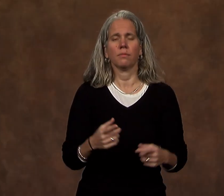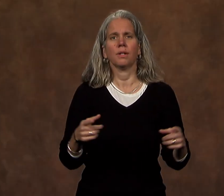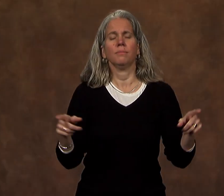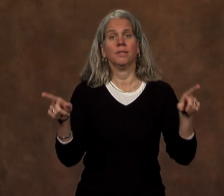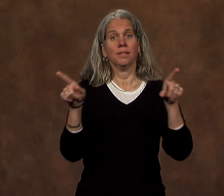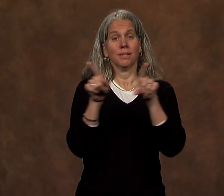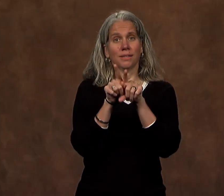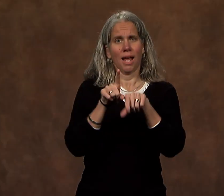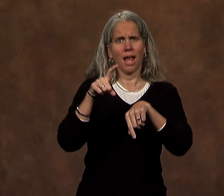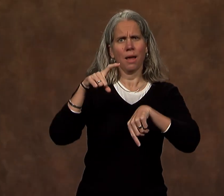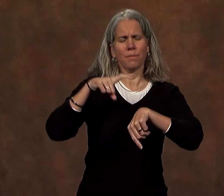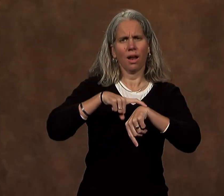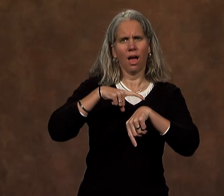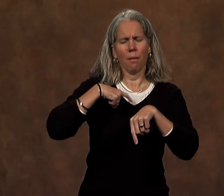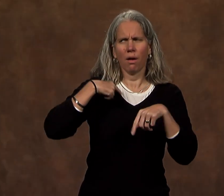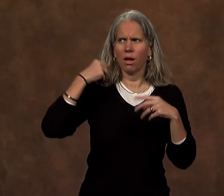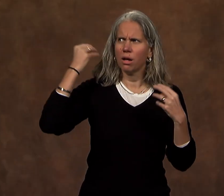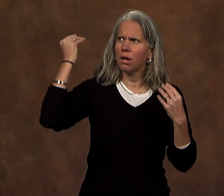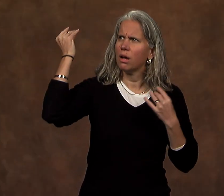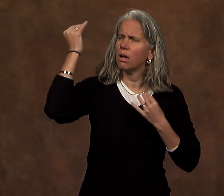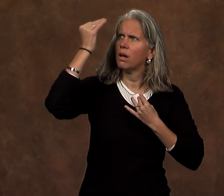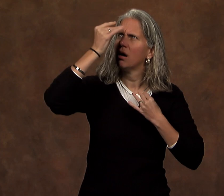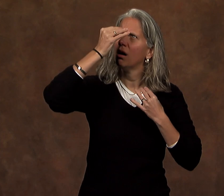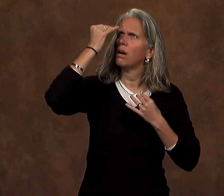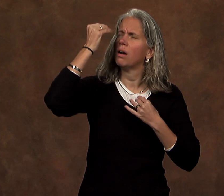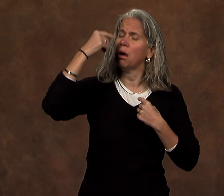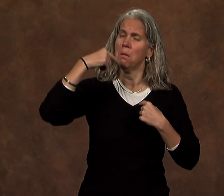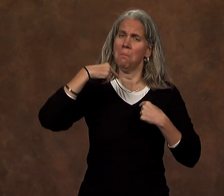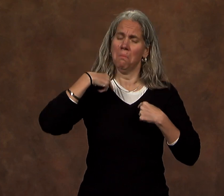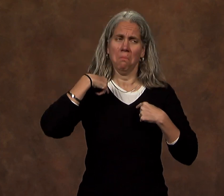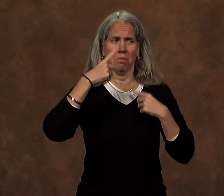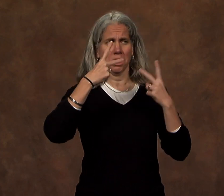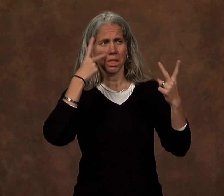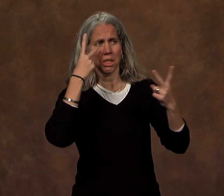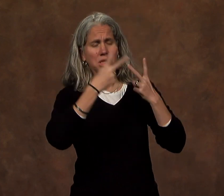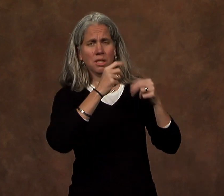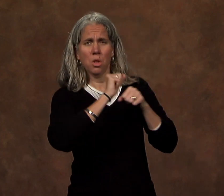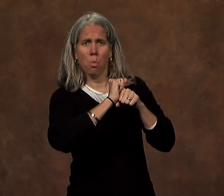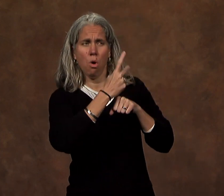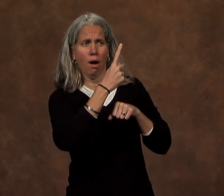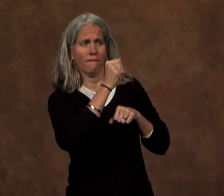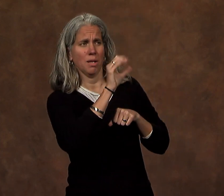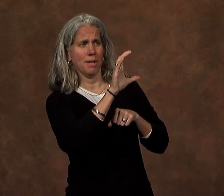While at the same time, as I reflect on the work being done by the members